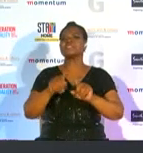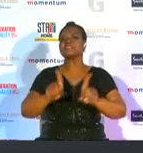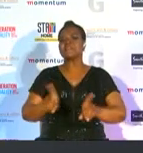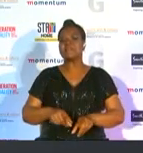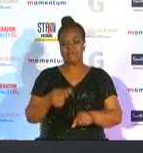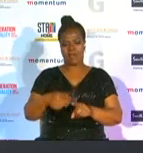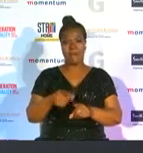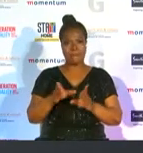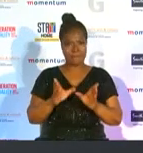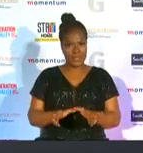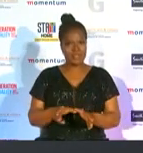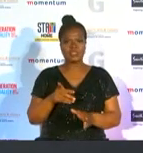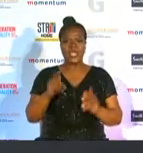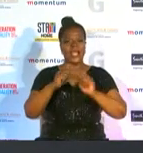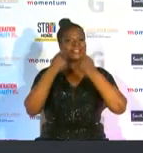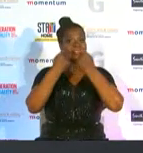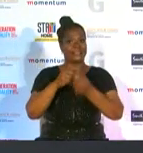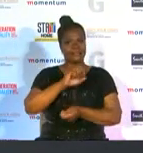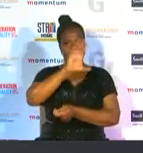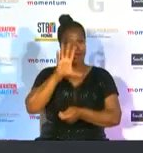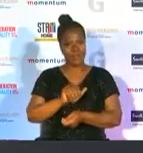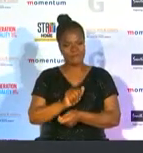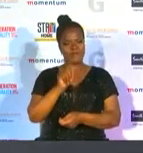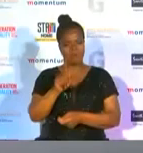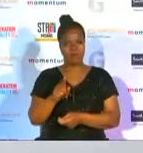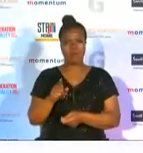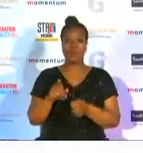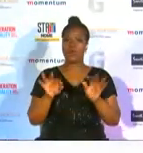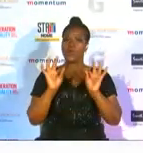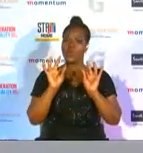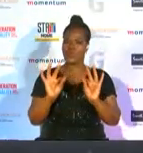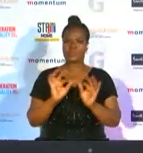and make team essay a force to be reckoned with